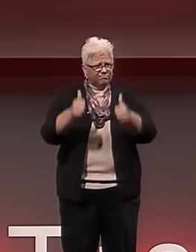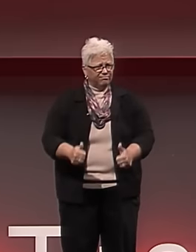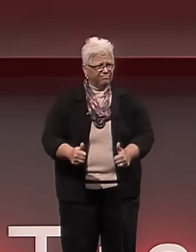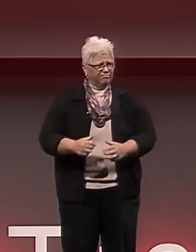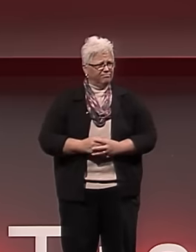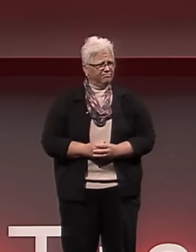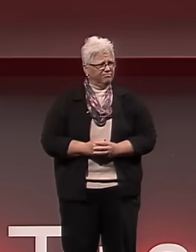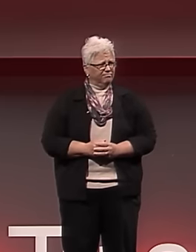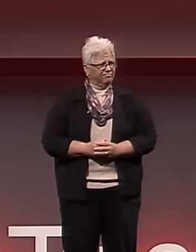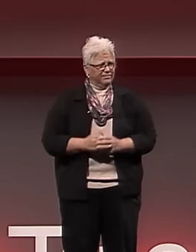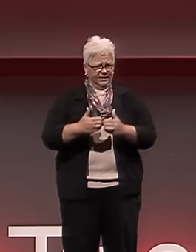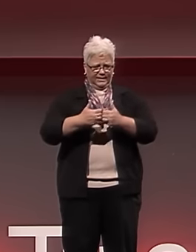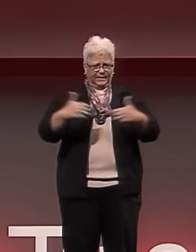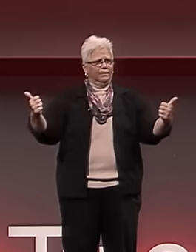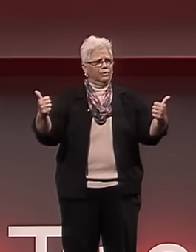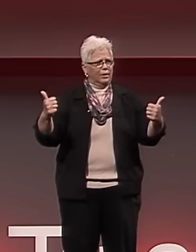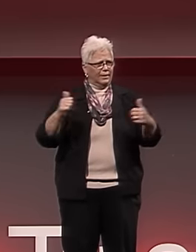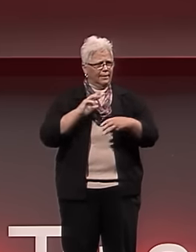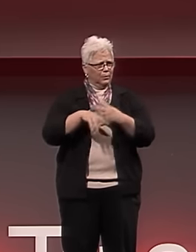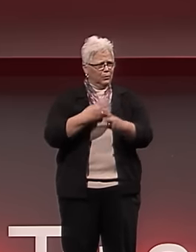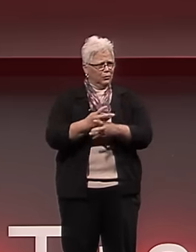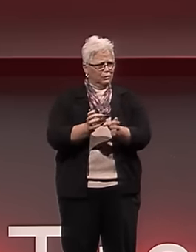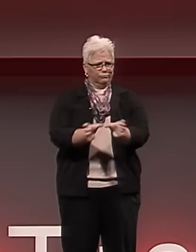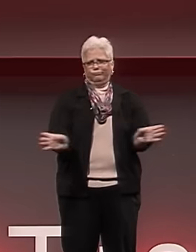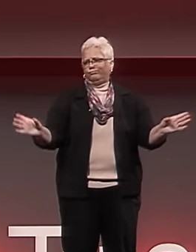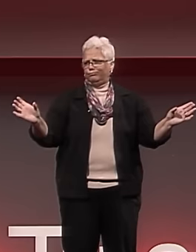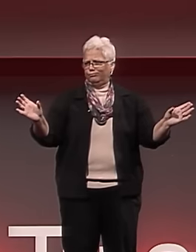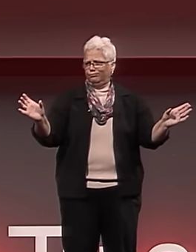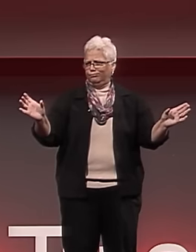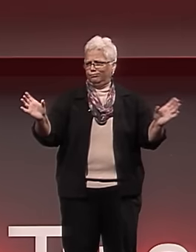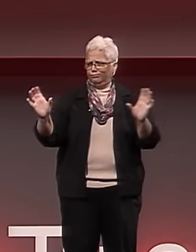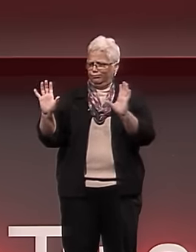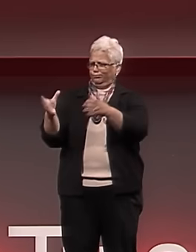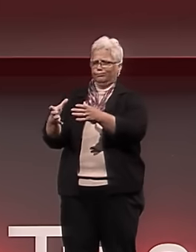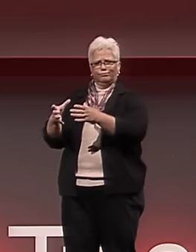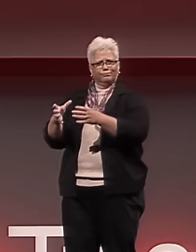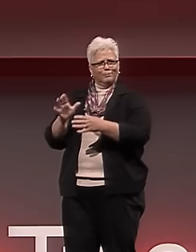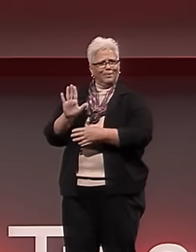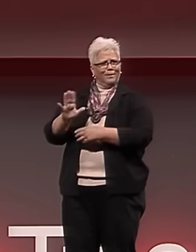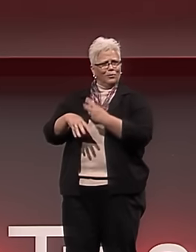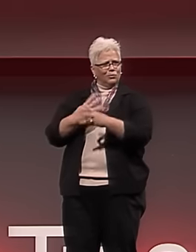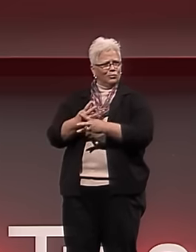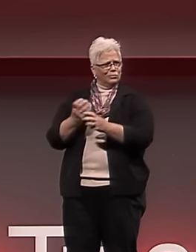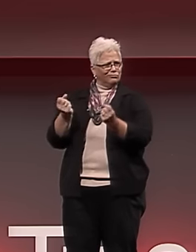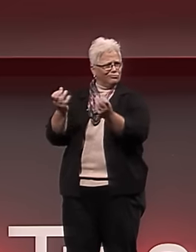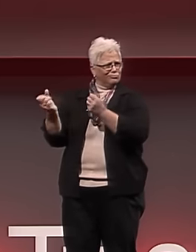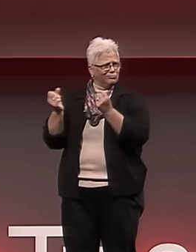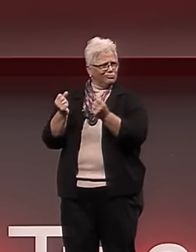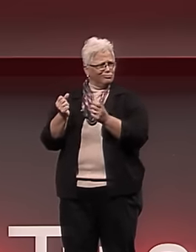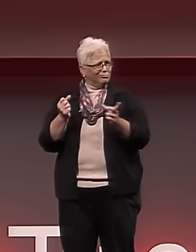Job opportunities vastly declined. The world's hearing and Deaf were rent apart -